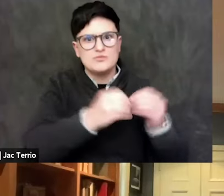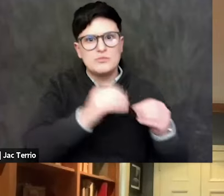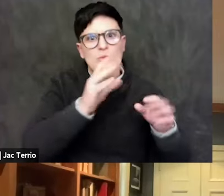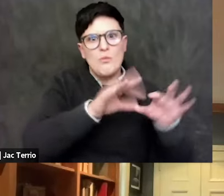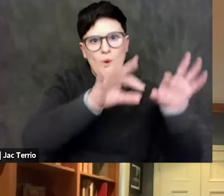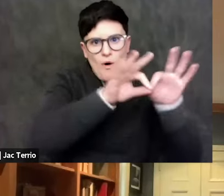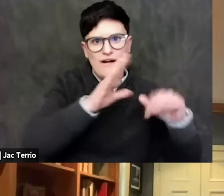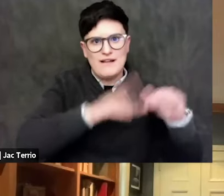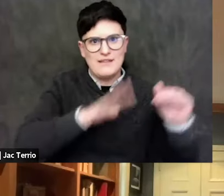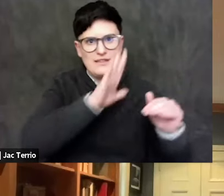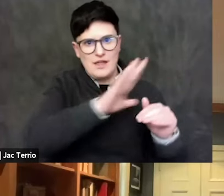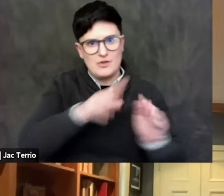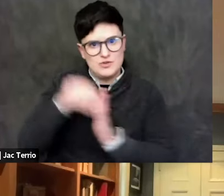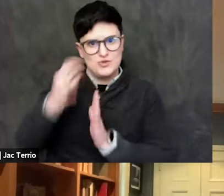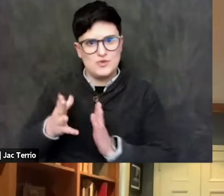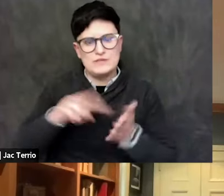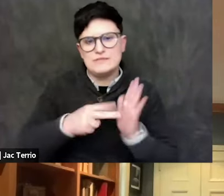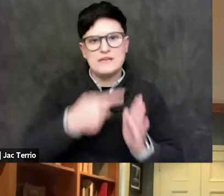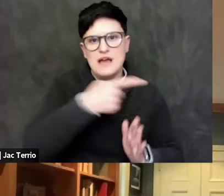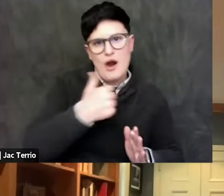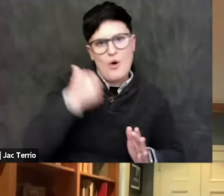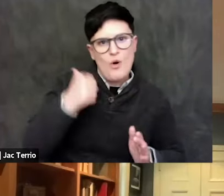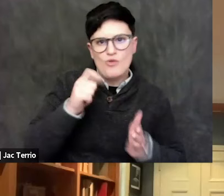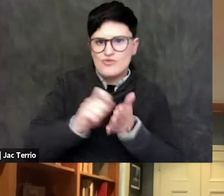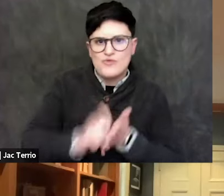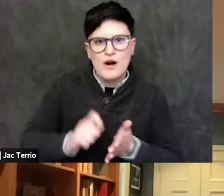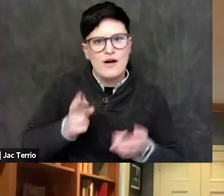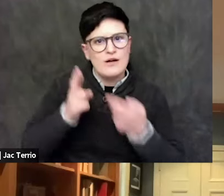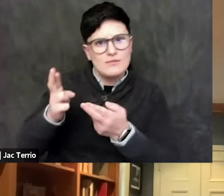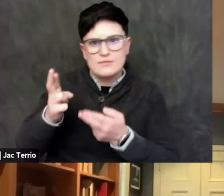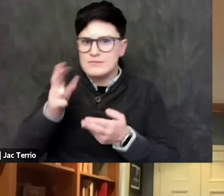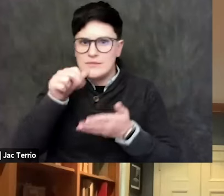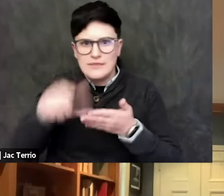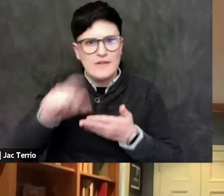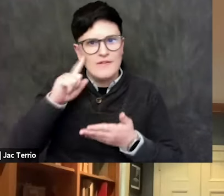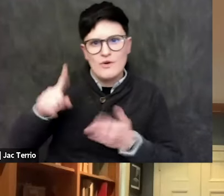for somebody to go study in Israel. You've had a push from time to time